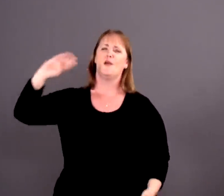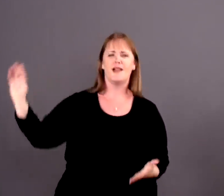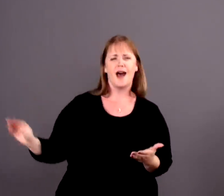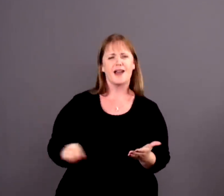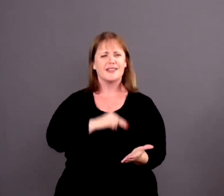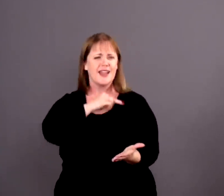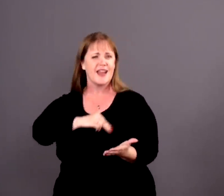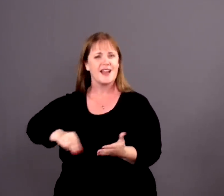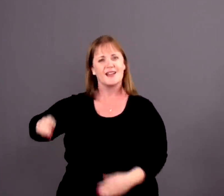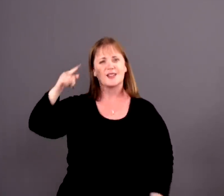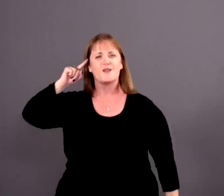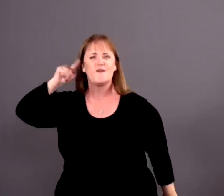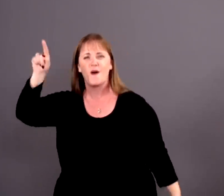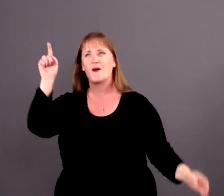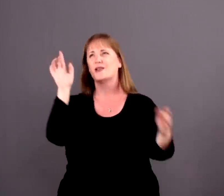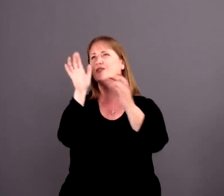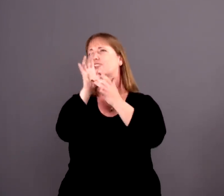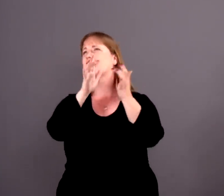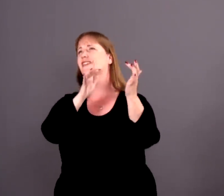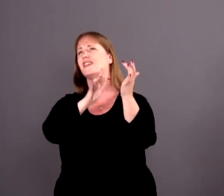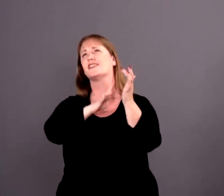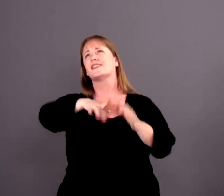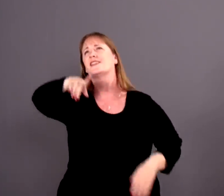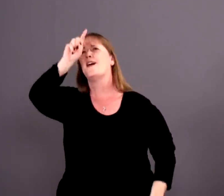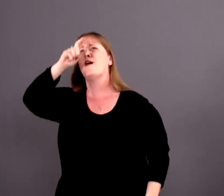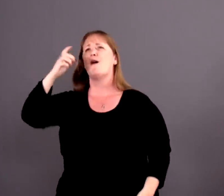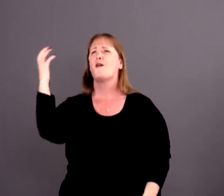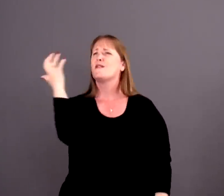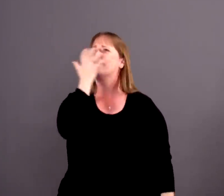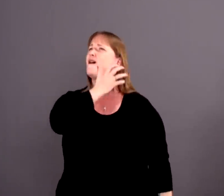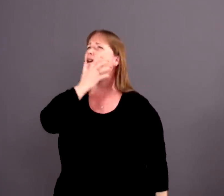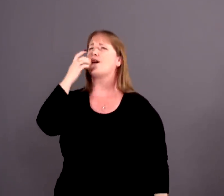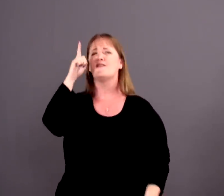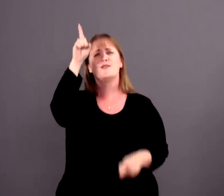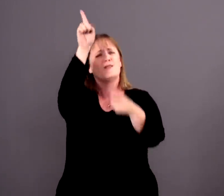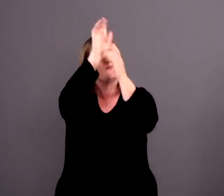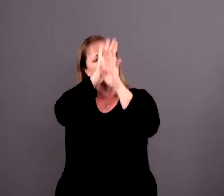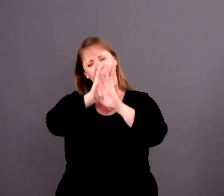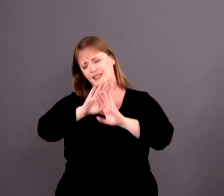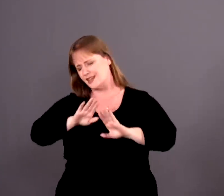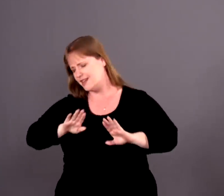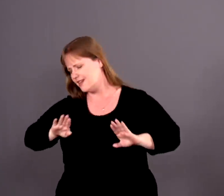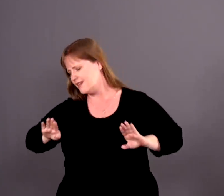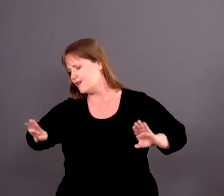Will I dance for you Jesus? Or in awe of you be still?